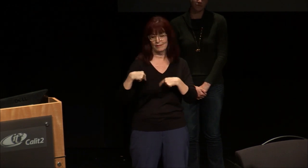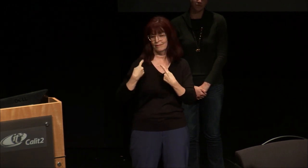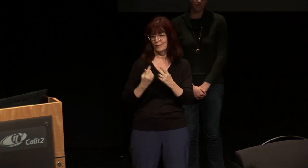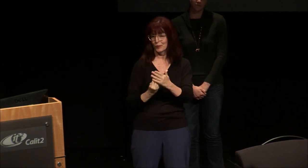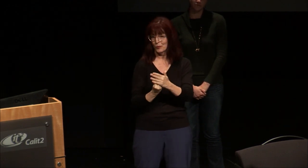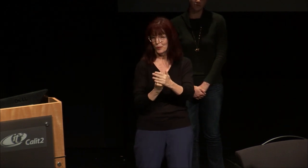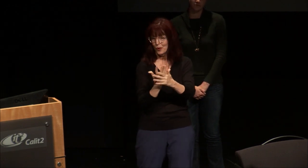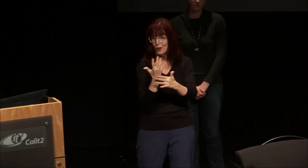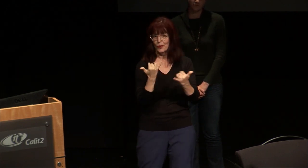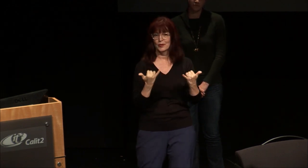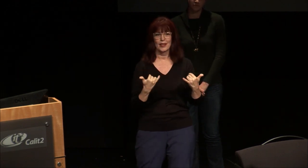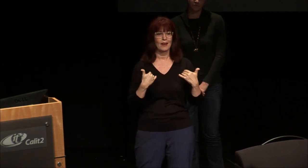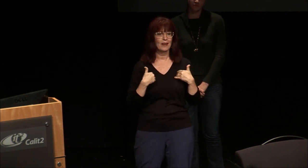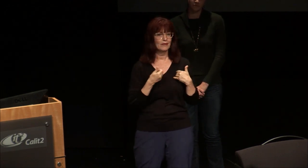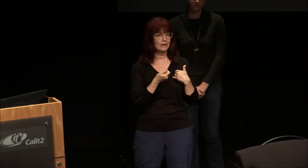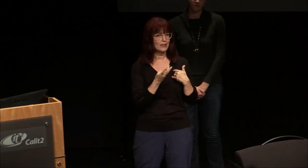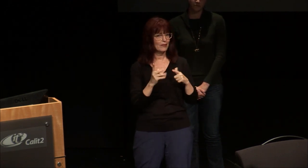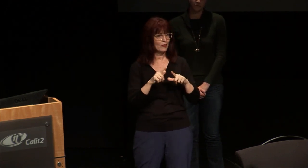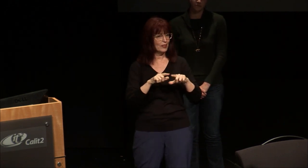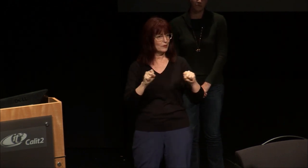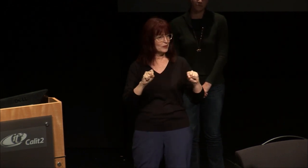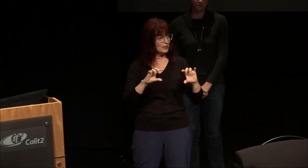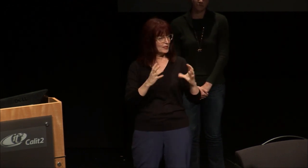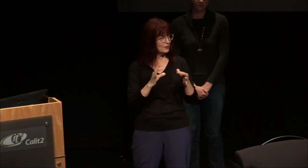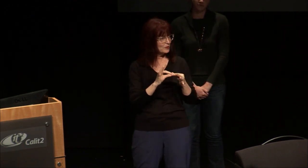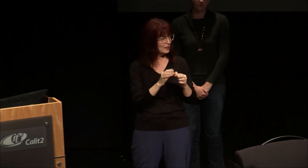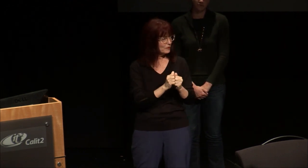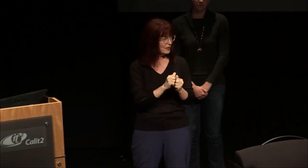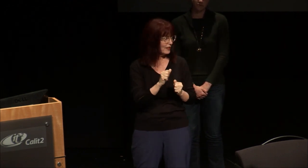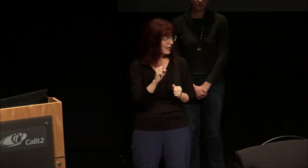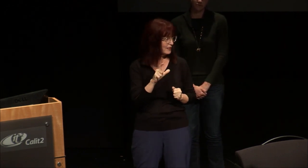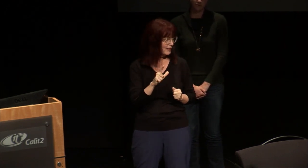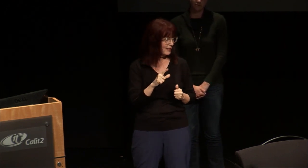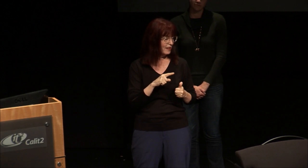levels of ASL we're growing we have several dingus tech courses that we